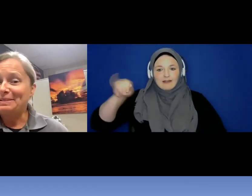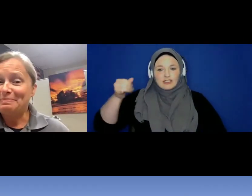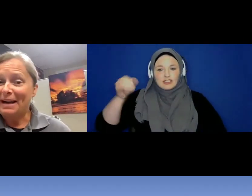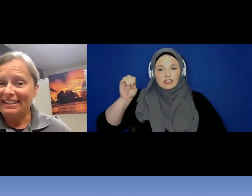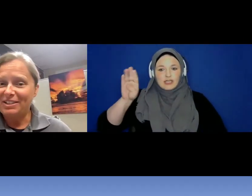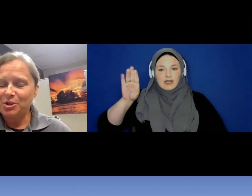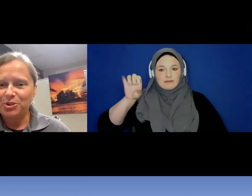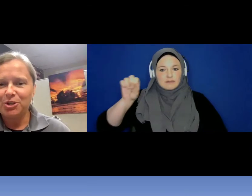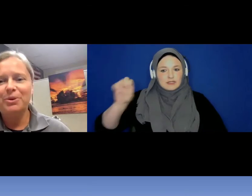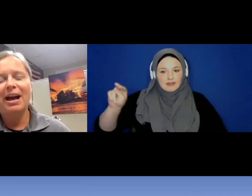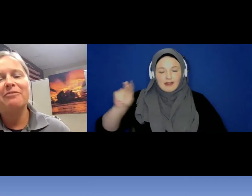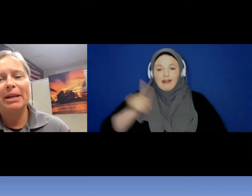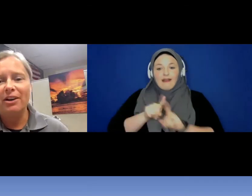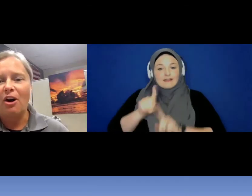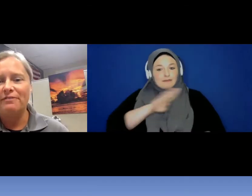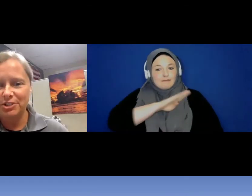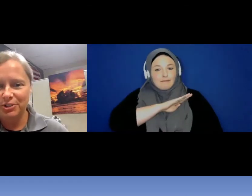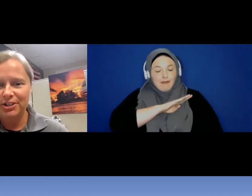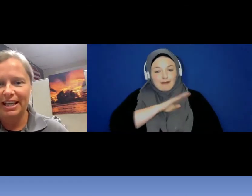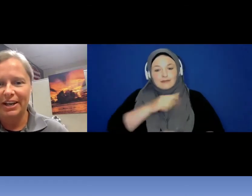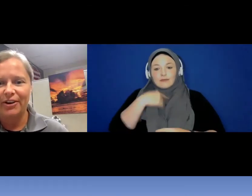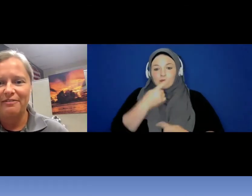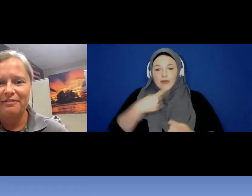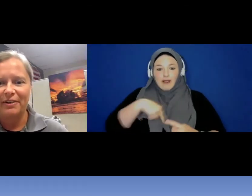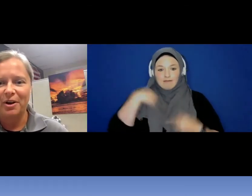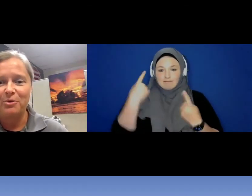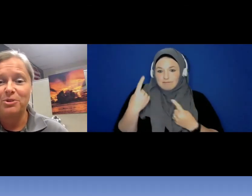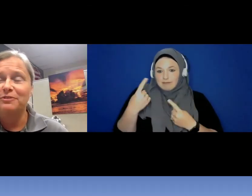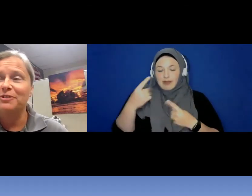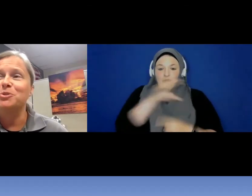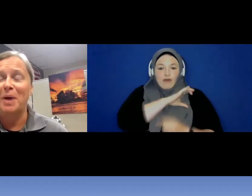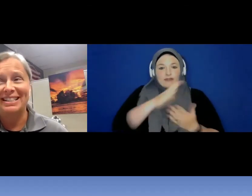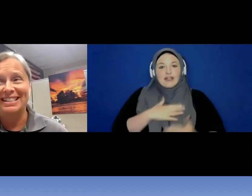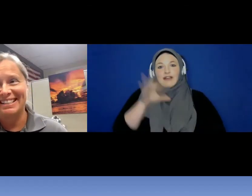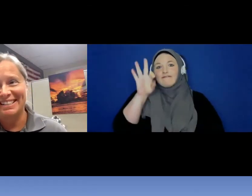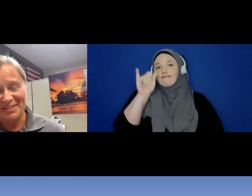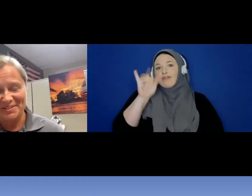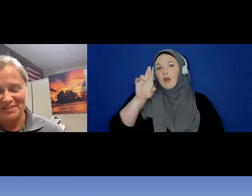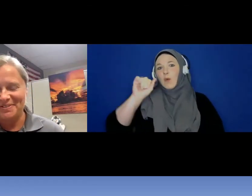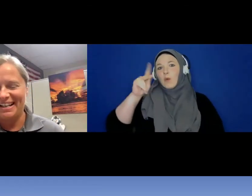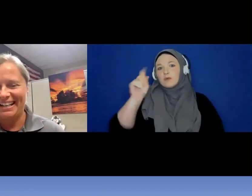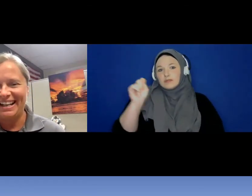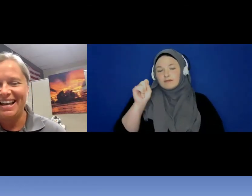as Bonnie told you I have been an officer here at Fair Oaks for 20 years already.